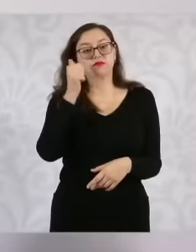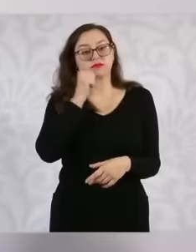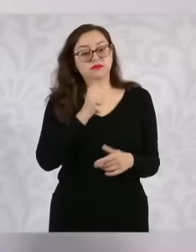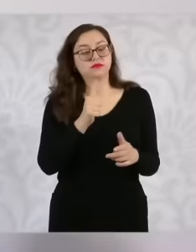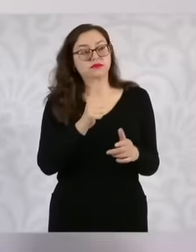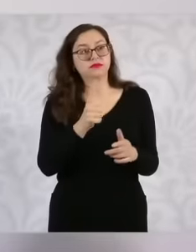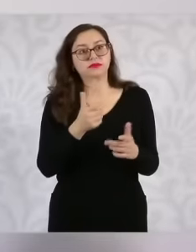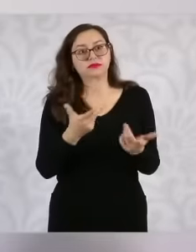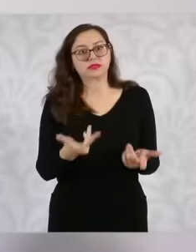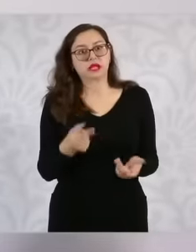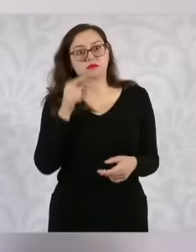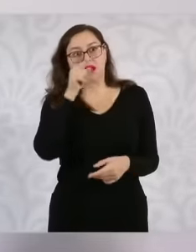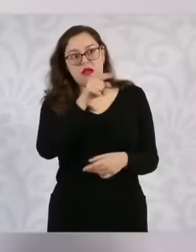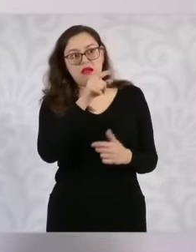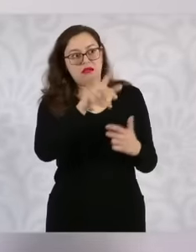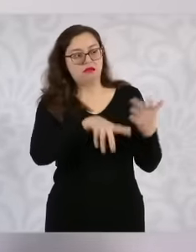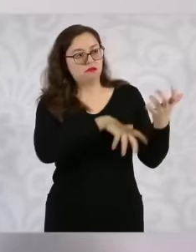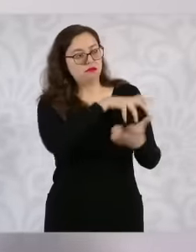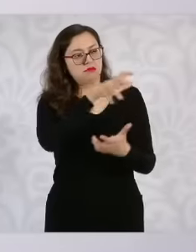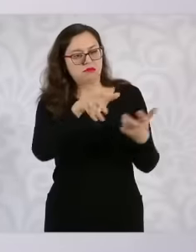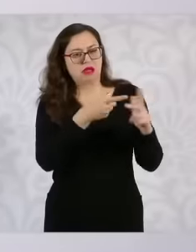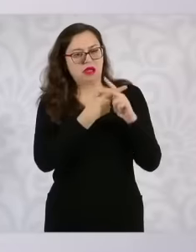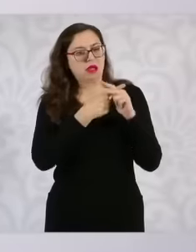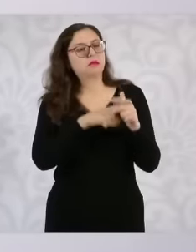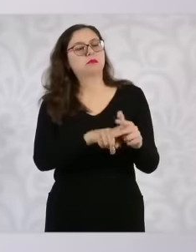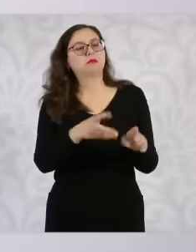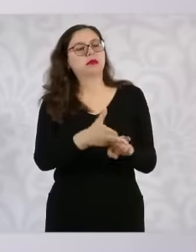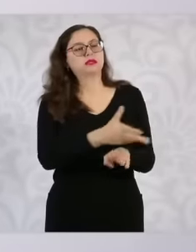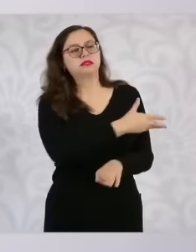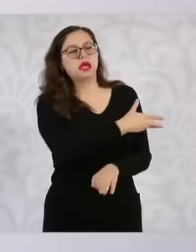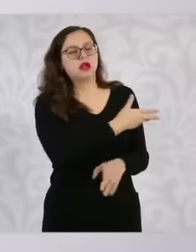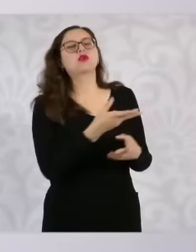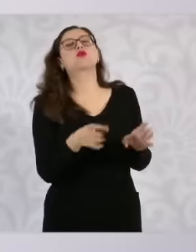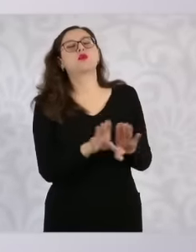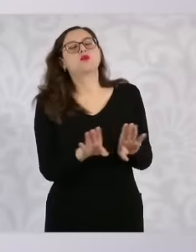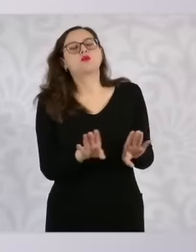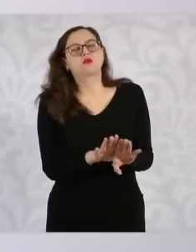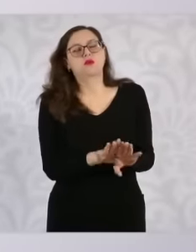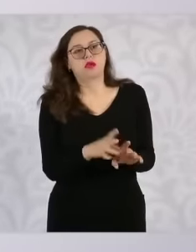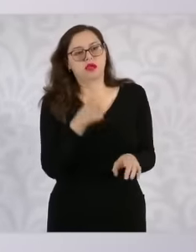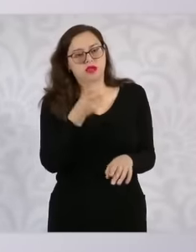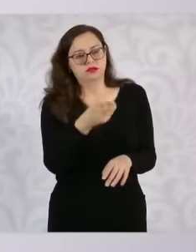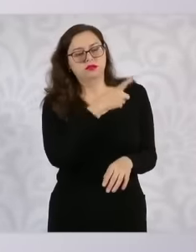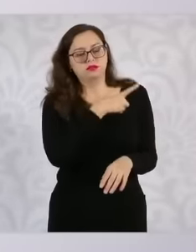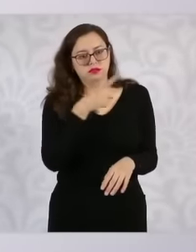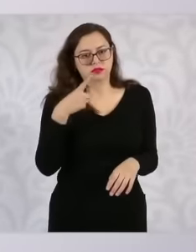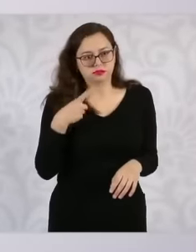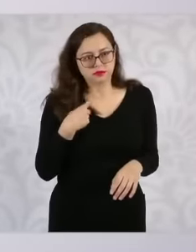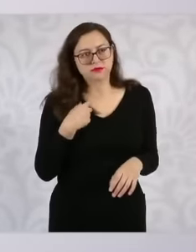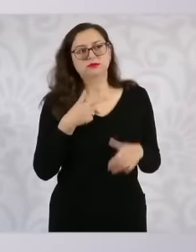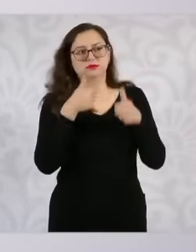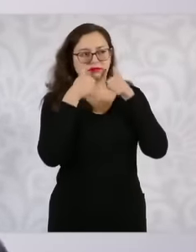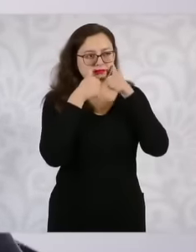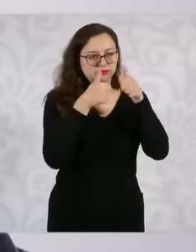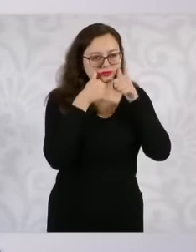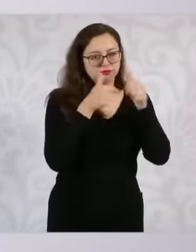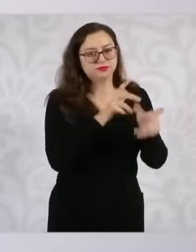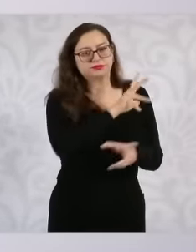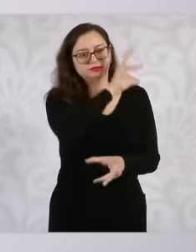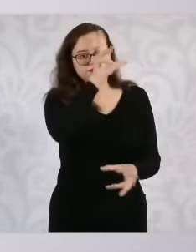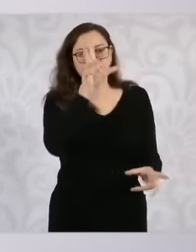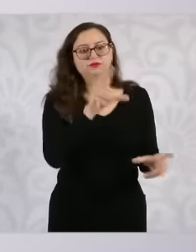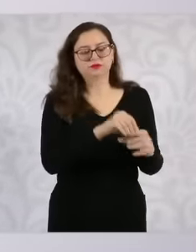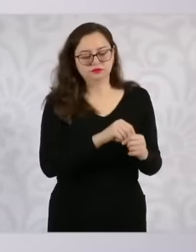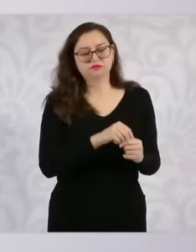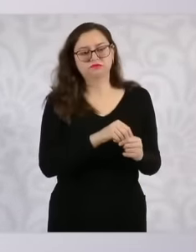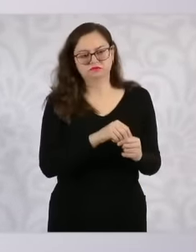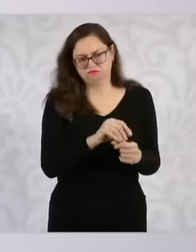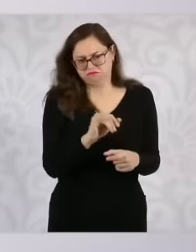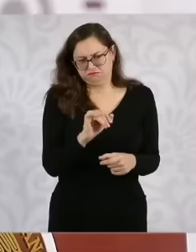this violence that was unleashed in Sinaloa. So we are going to act and we are working on it. These